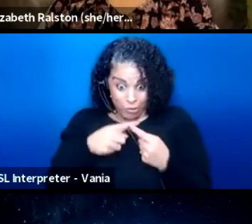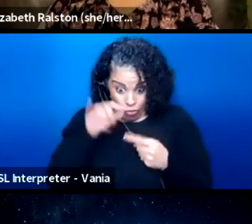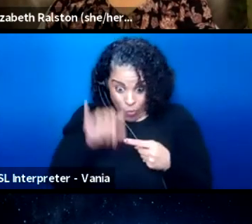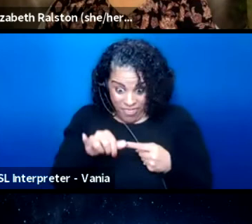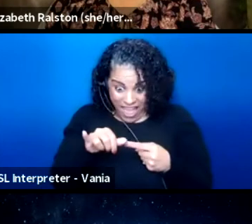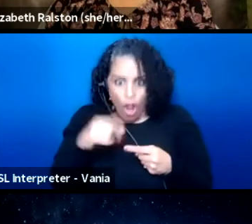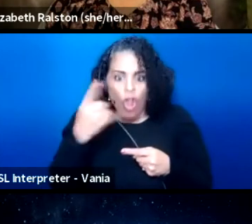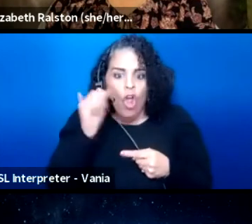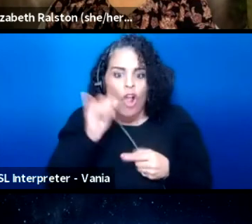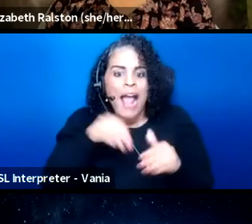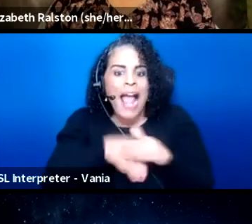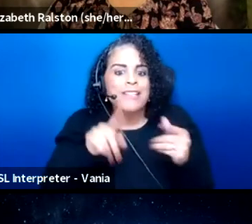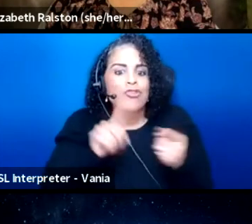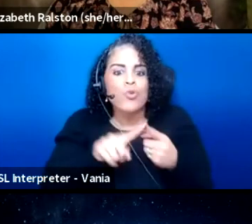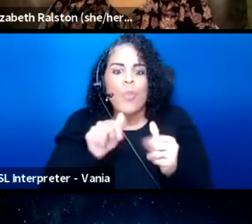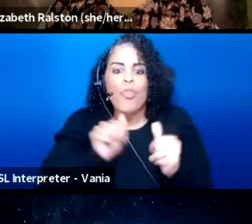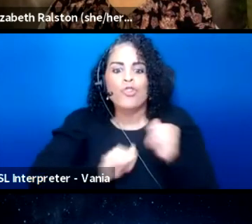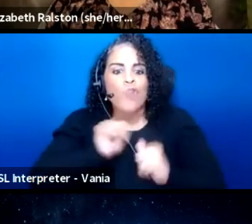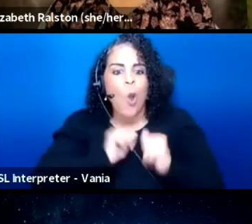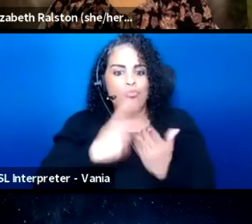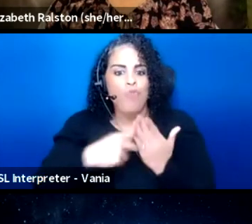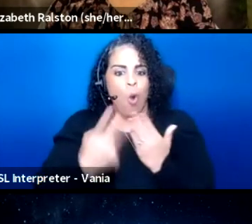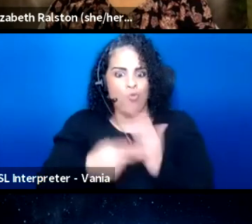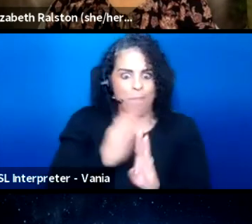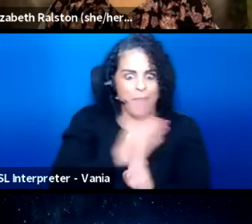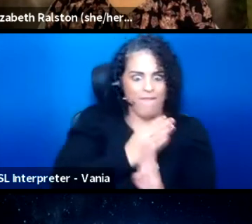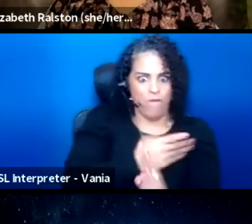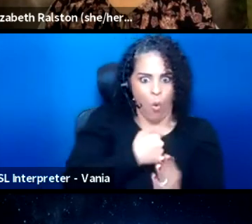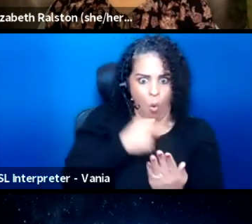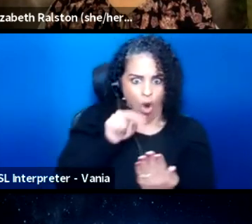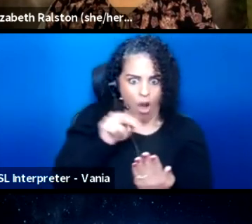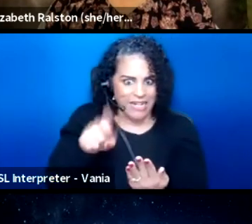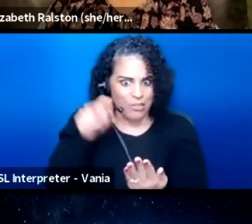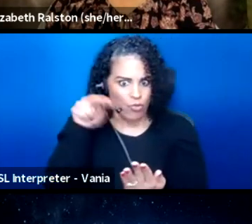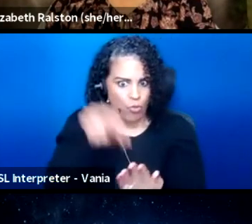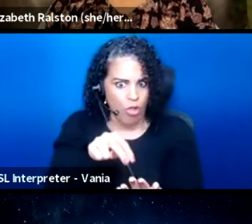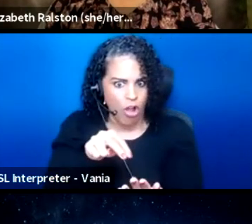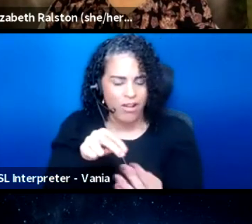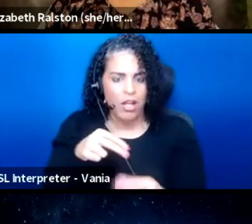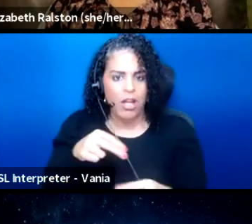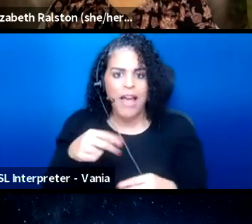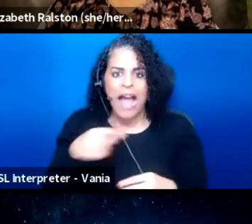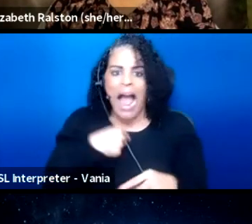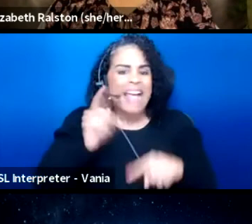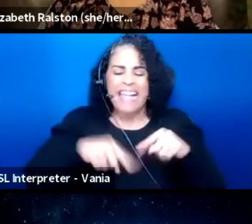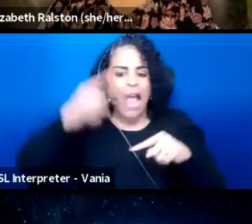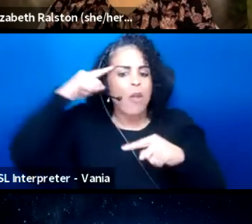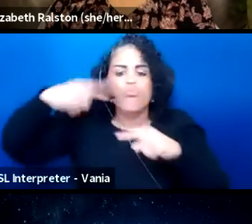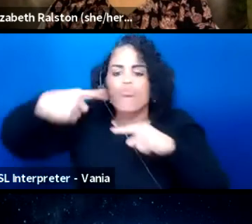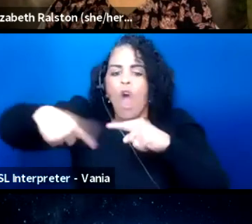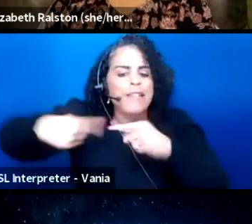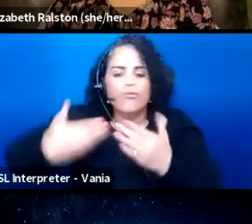access to the show program beforehand. Like, I cannot, like, I cannot process new information very well.